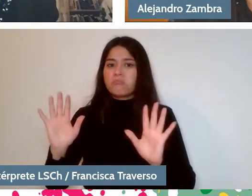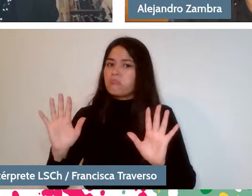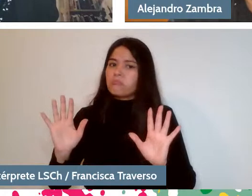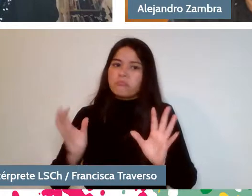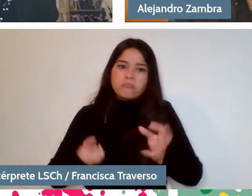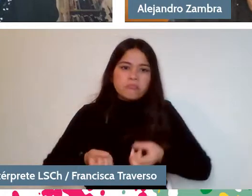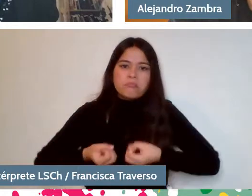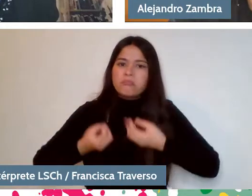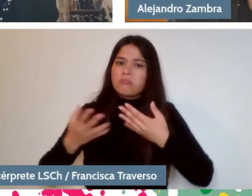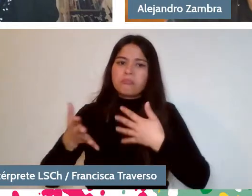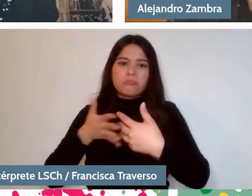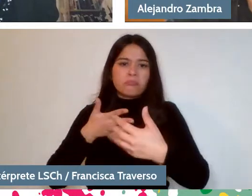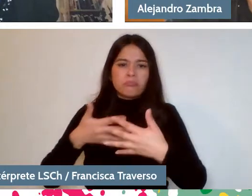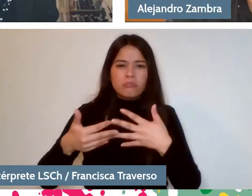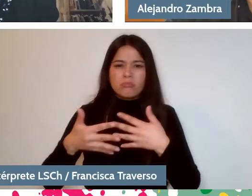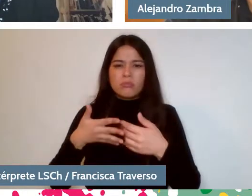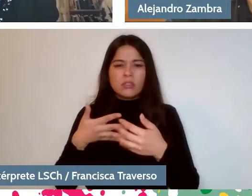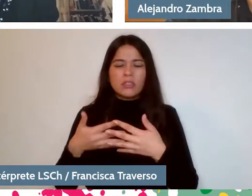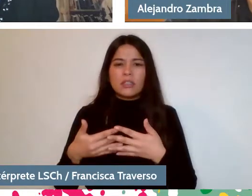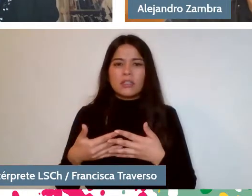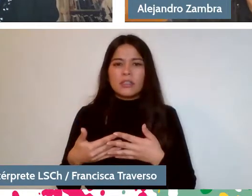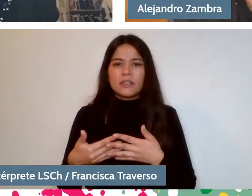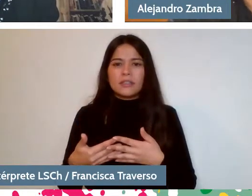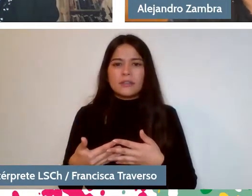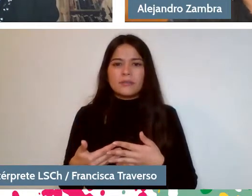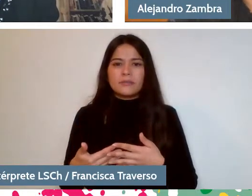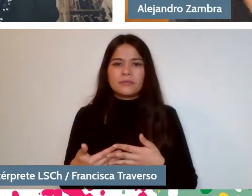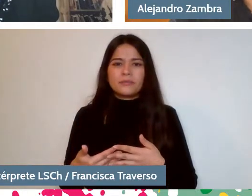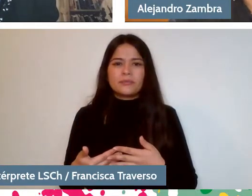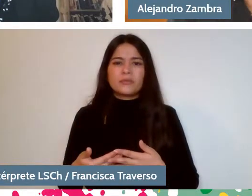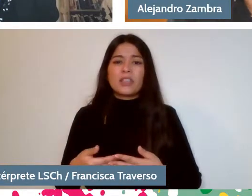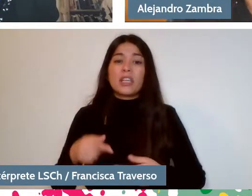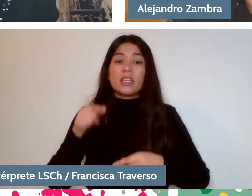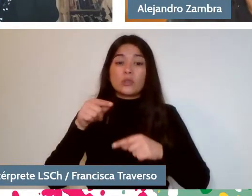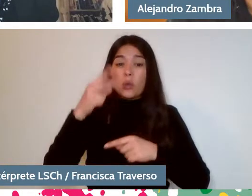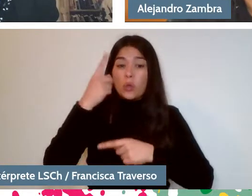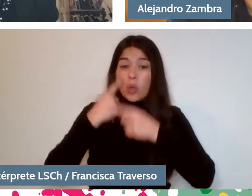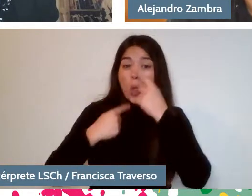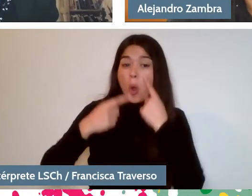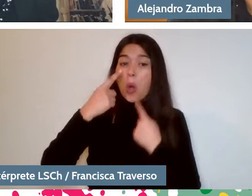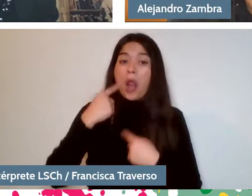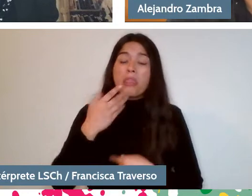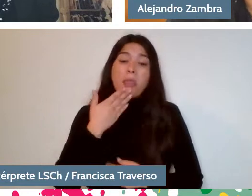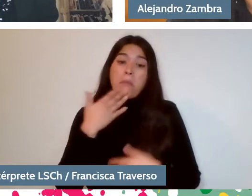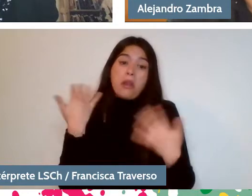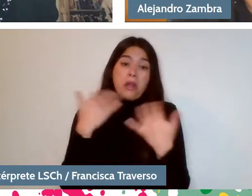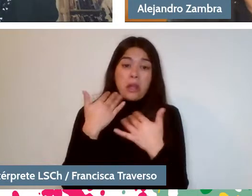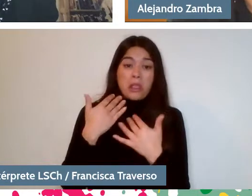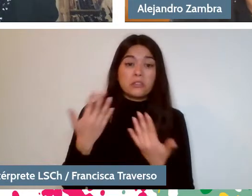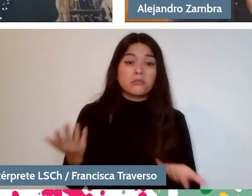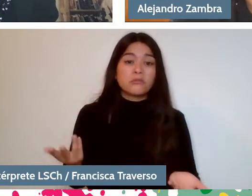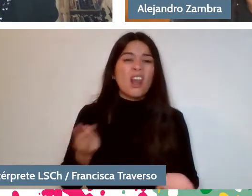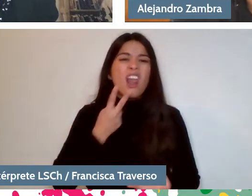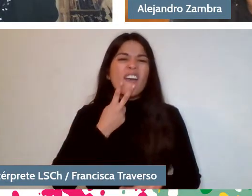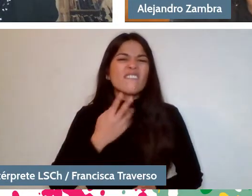Well, the one that makes you cry can probably also make you laugh in life. It is a matter of trust.